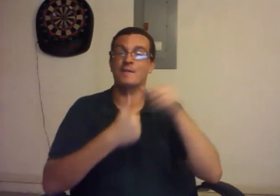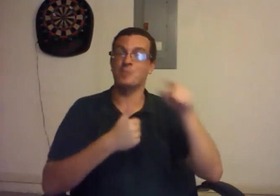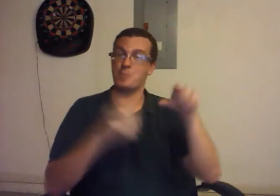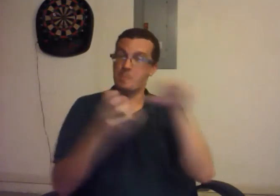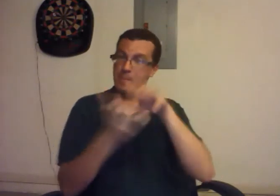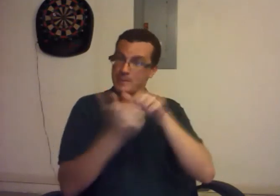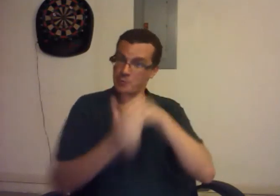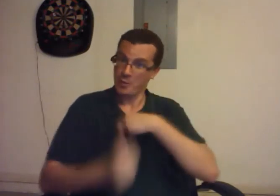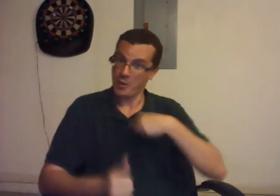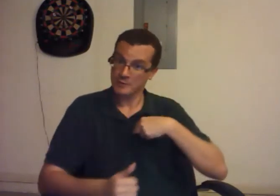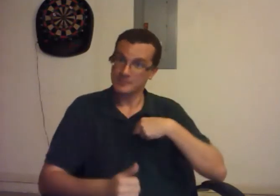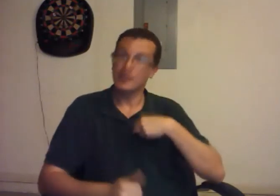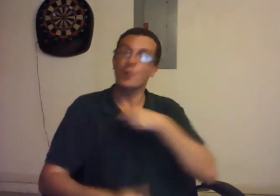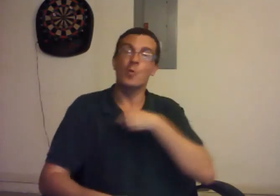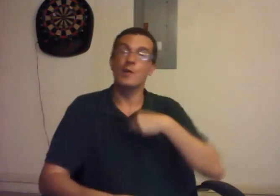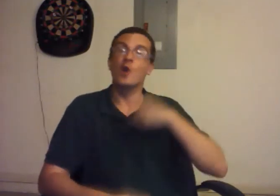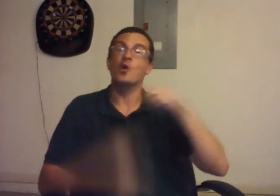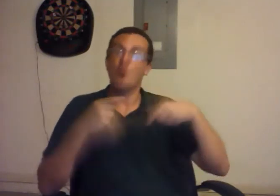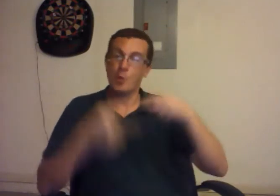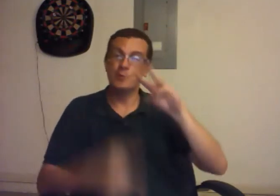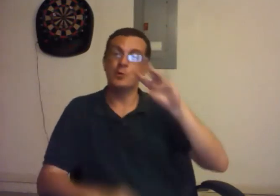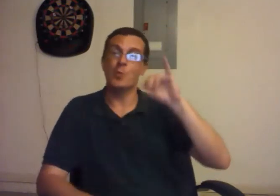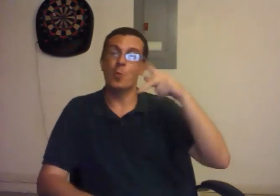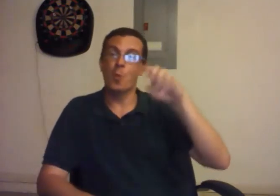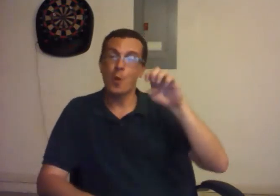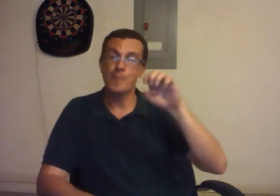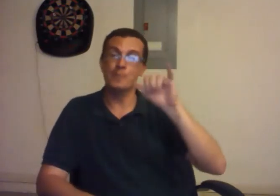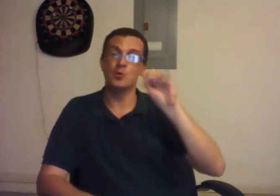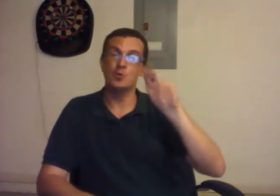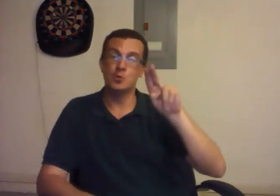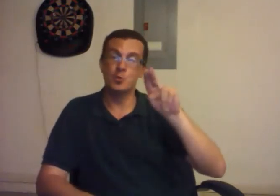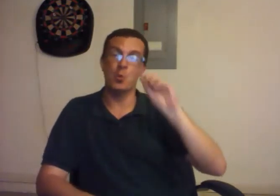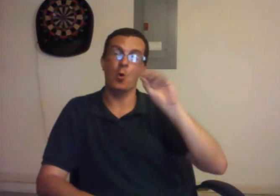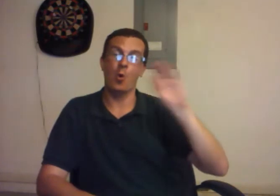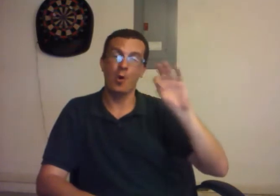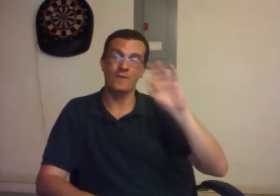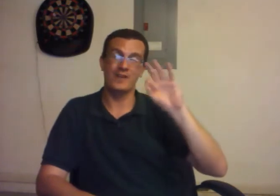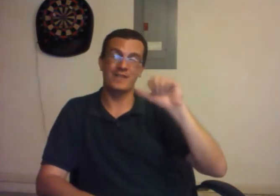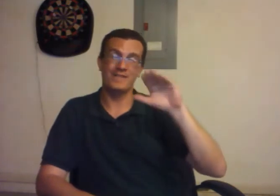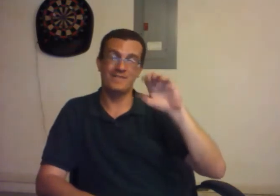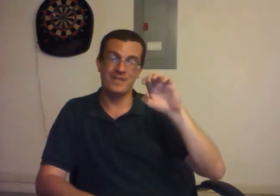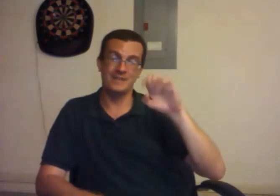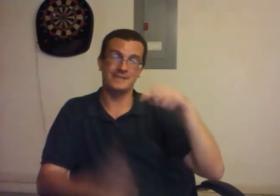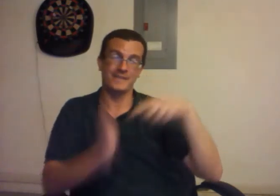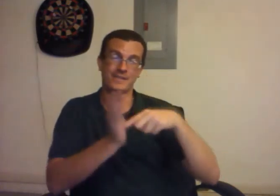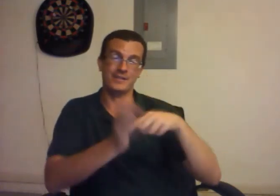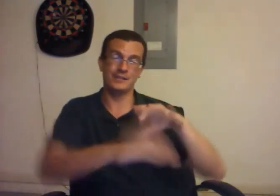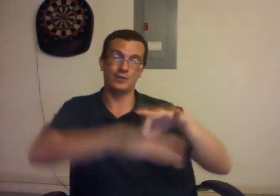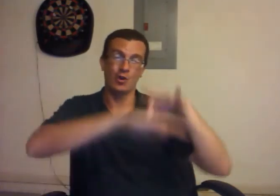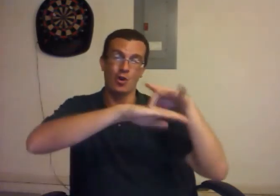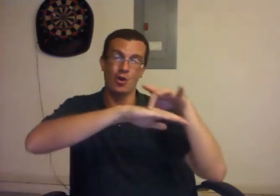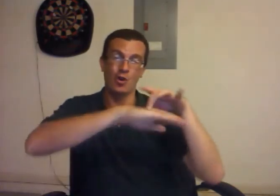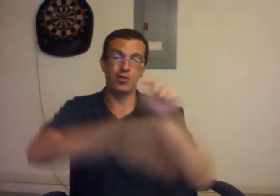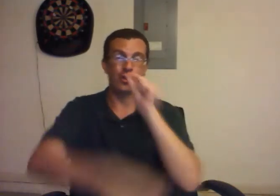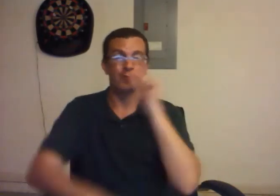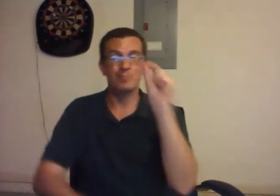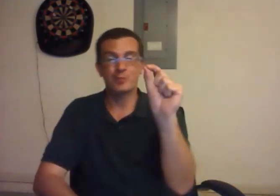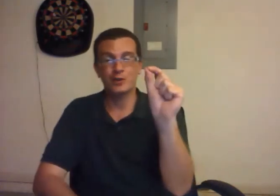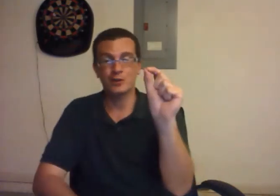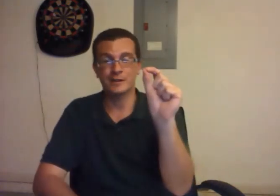"If you mess with us, we are going to wipe you off the face of this earth, period".